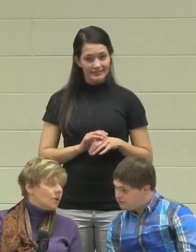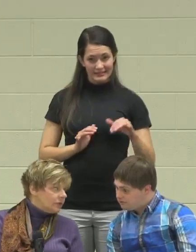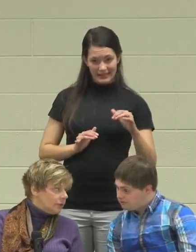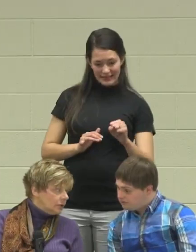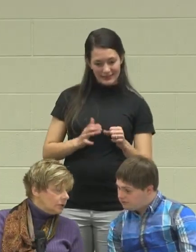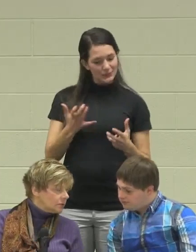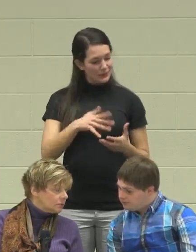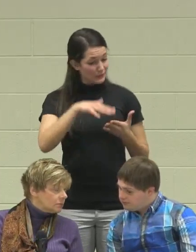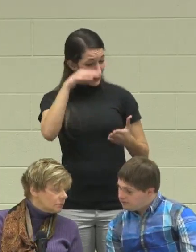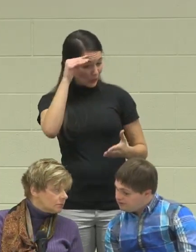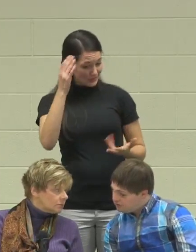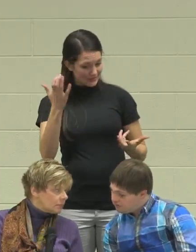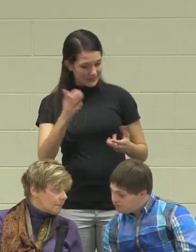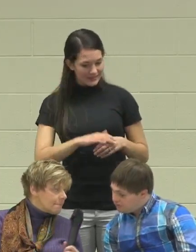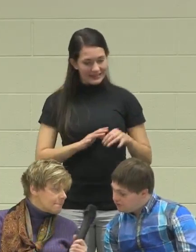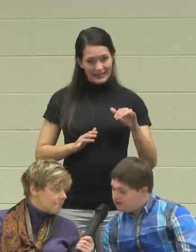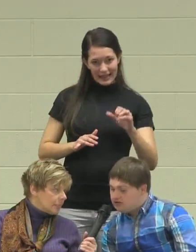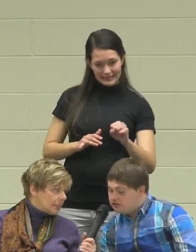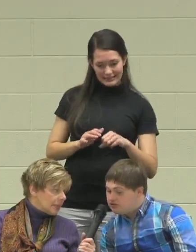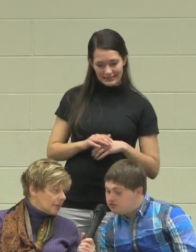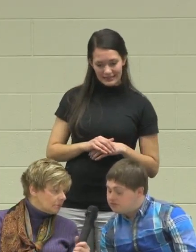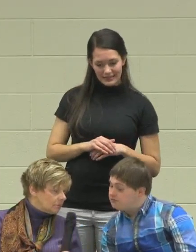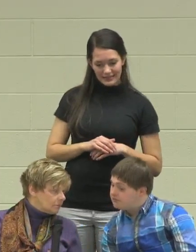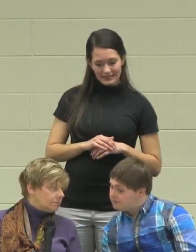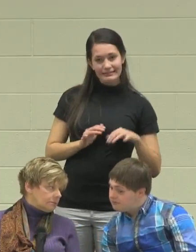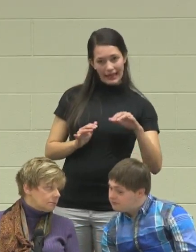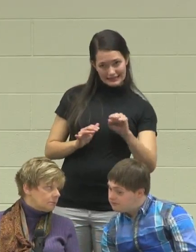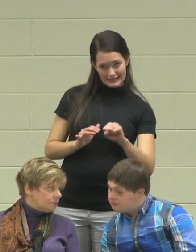What have you learned? "Yes."